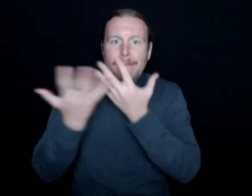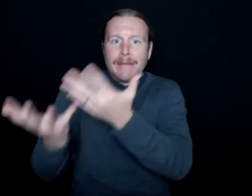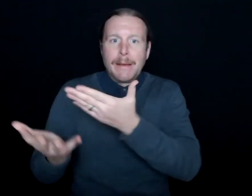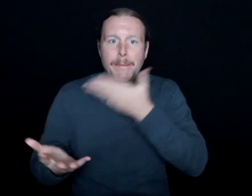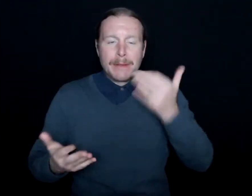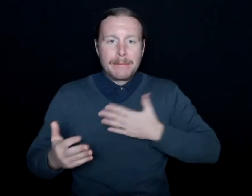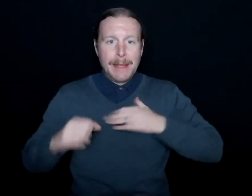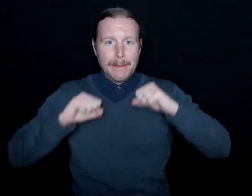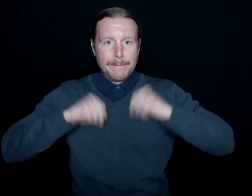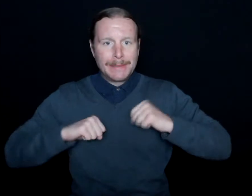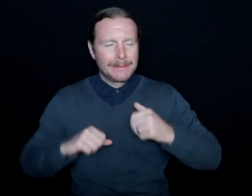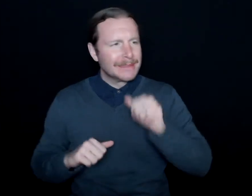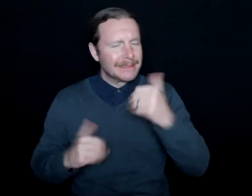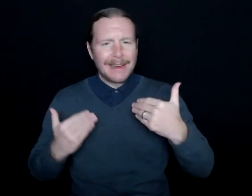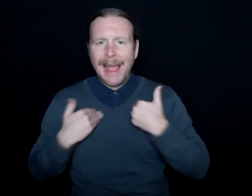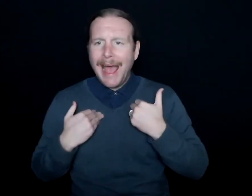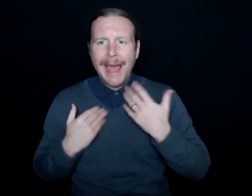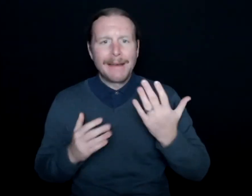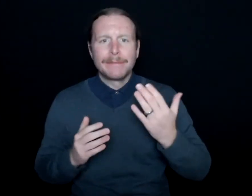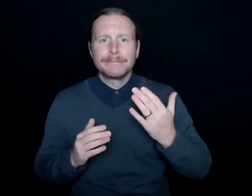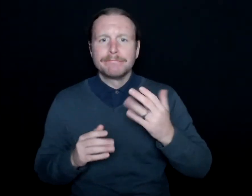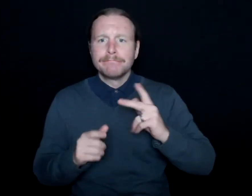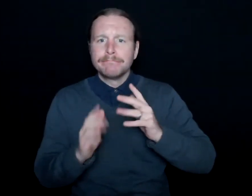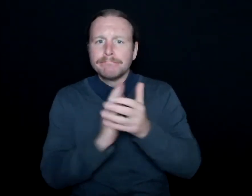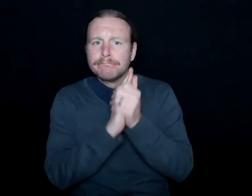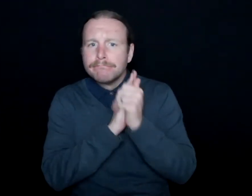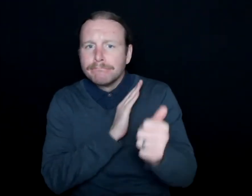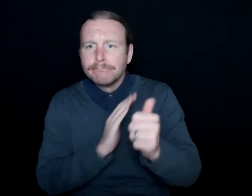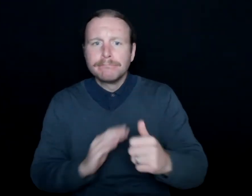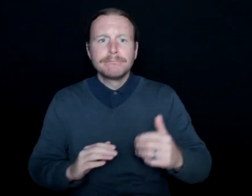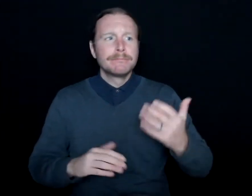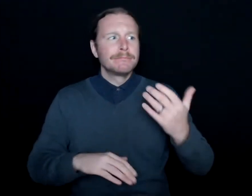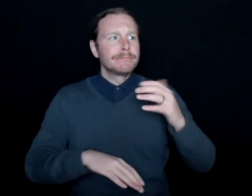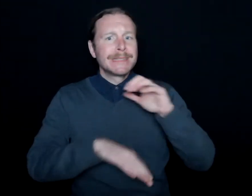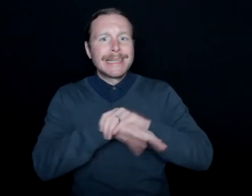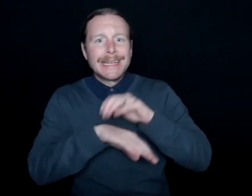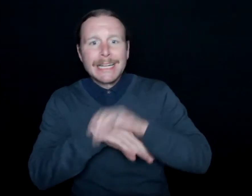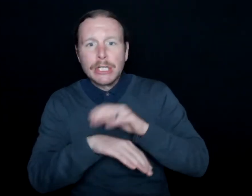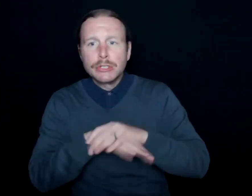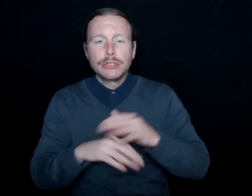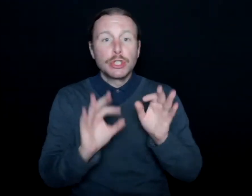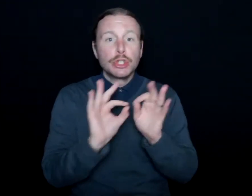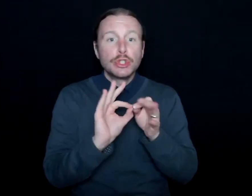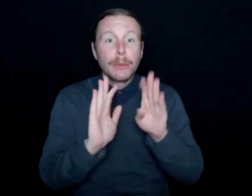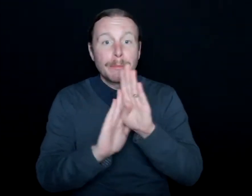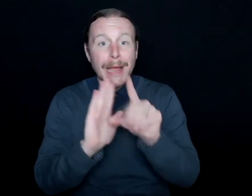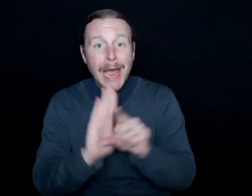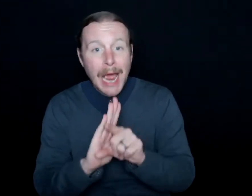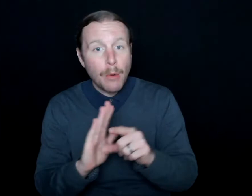I didn't have the proficiency in English that I do now. I didn't have the interpreting background that I did now.